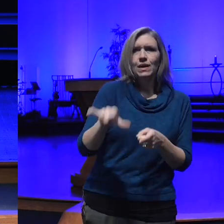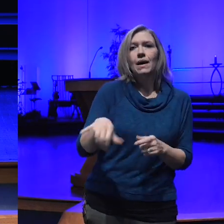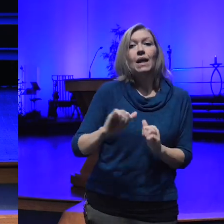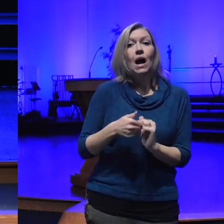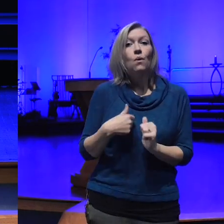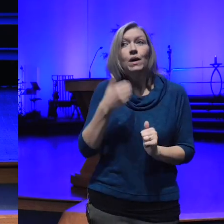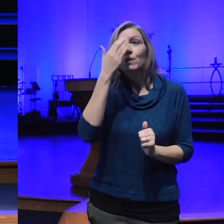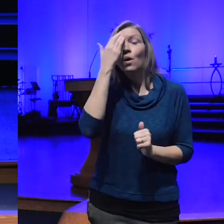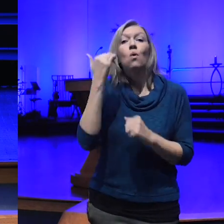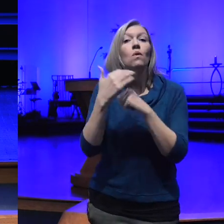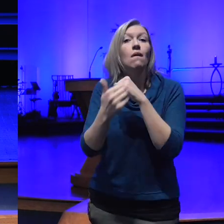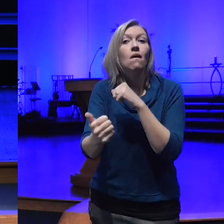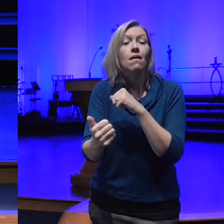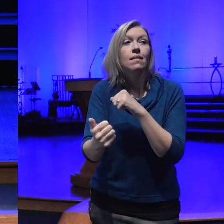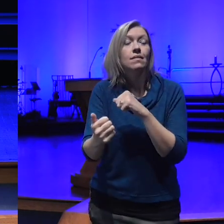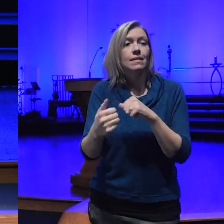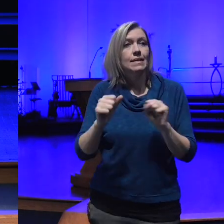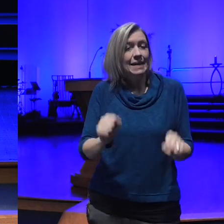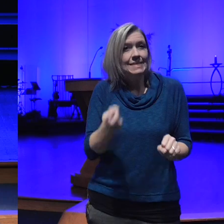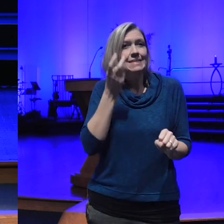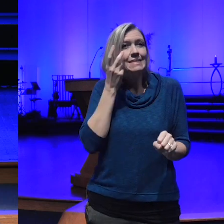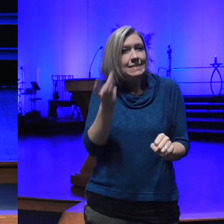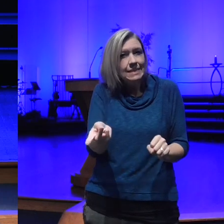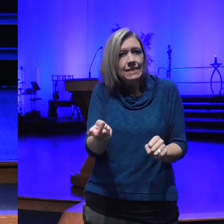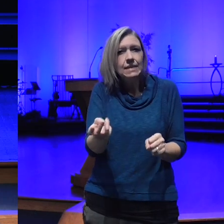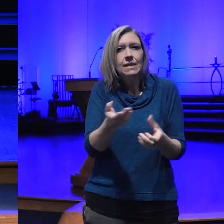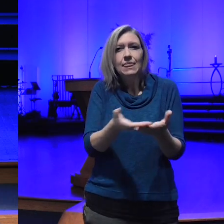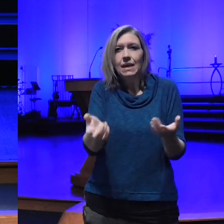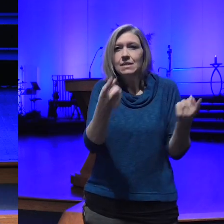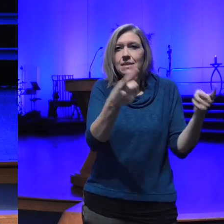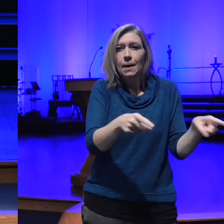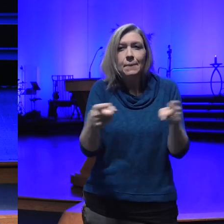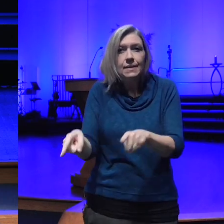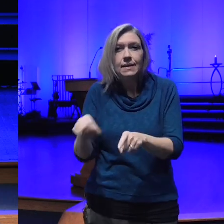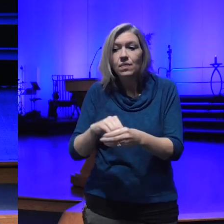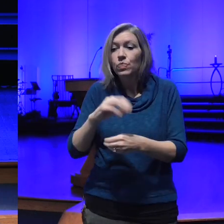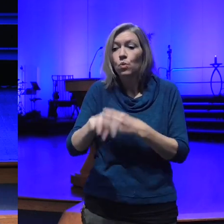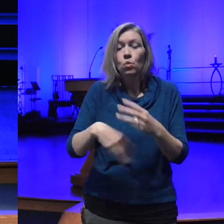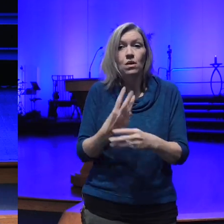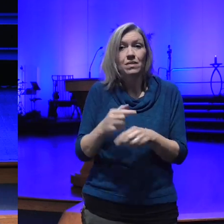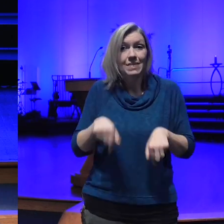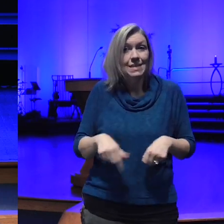can see the things going on in the world not only in our country but around the world that